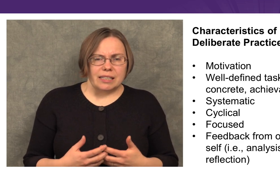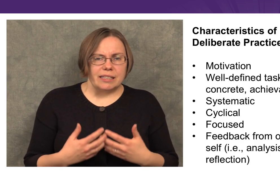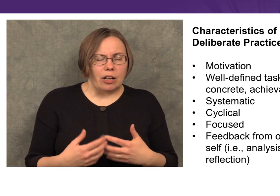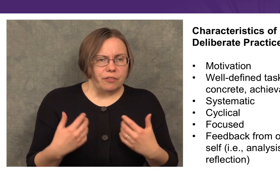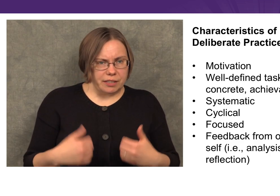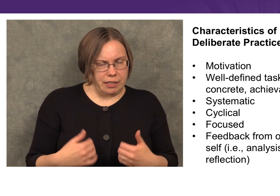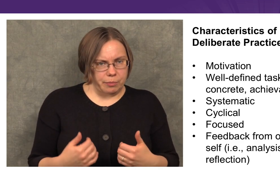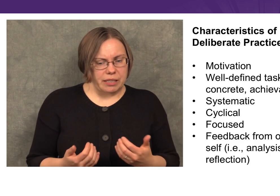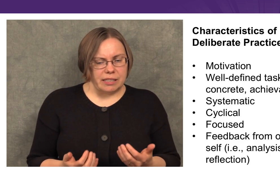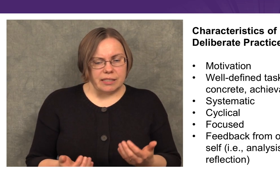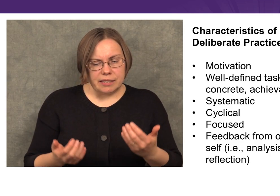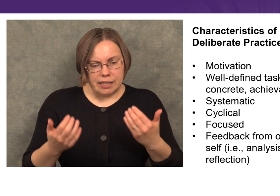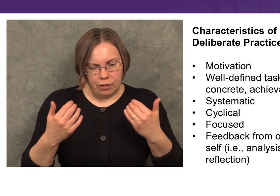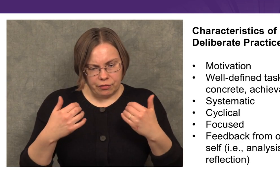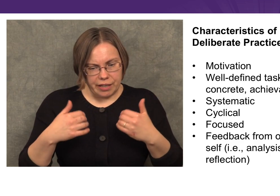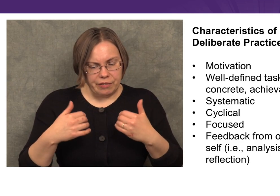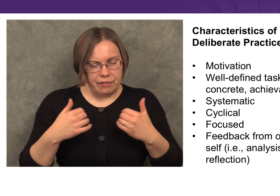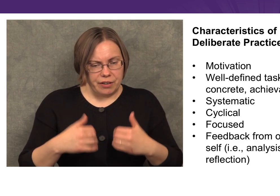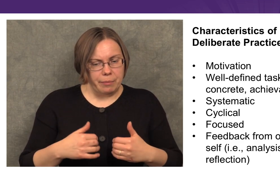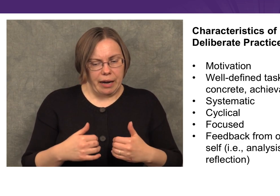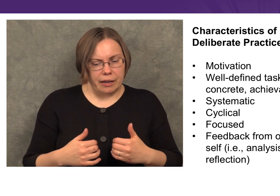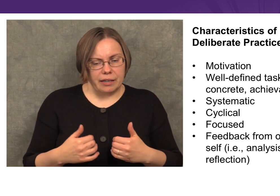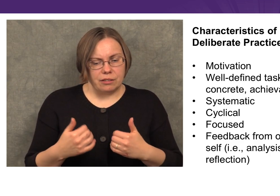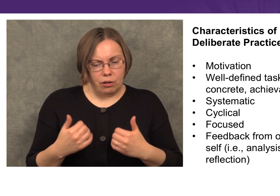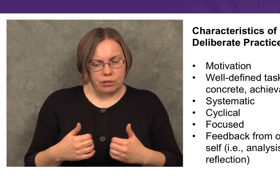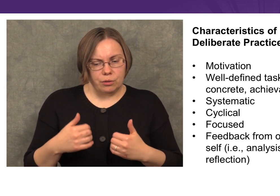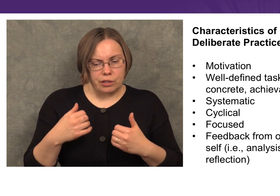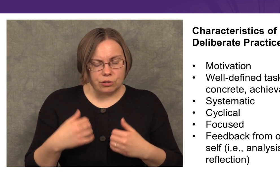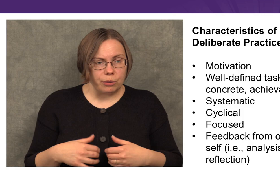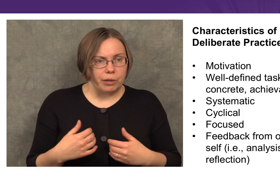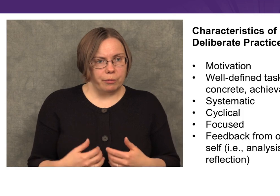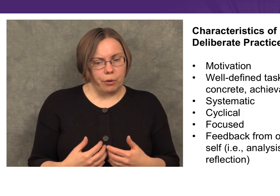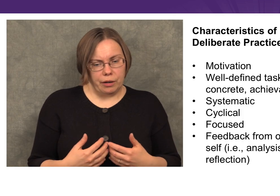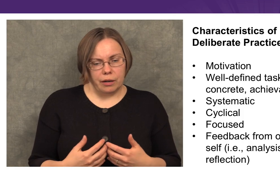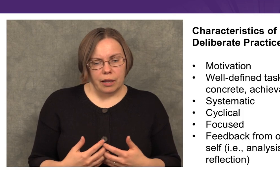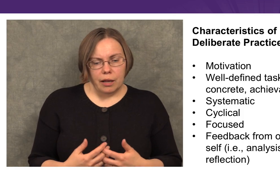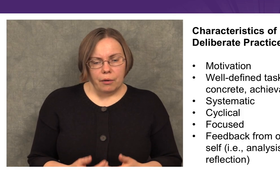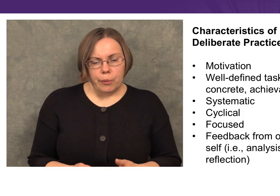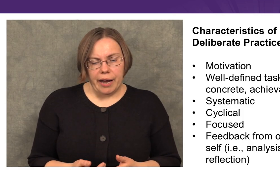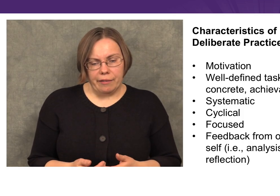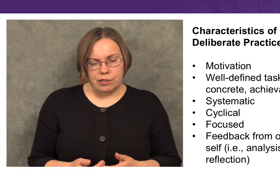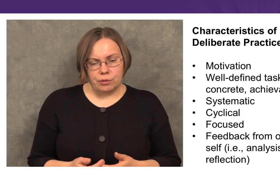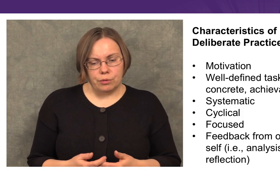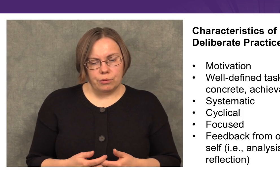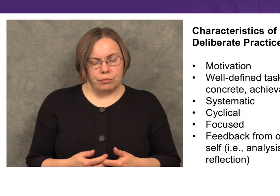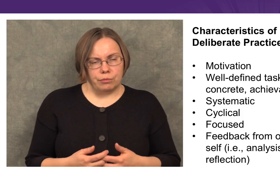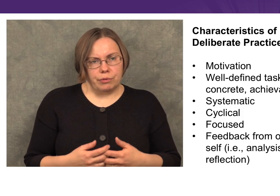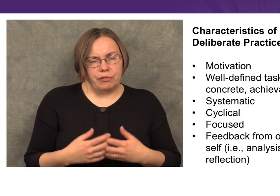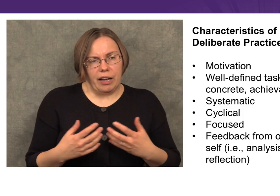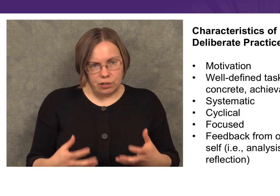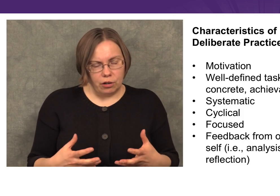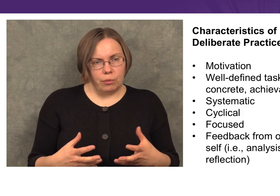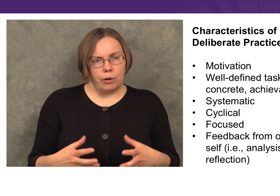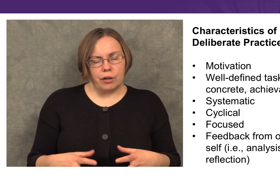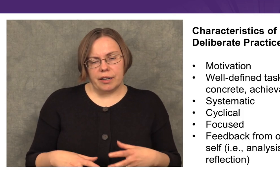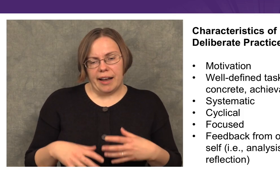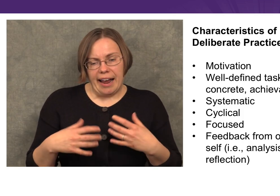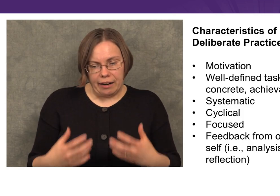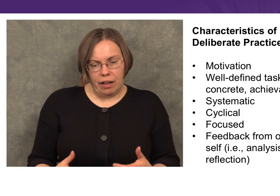but self-assessment, self-given feedback is also extremely important. We have to reflect on our work,